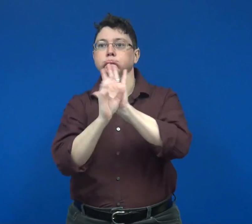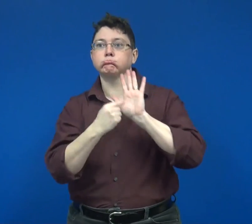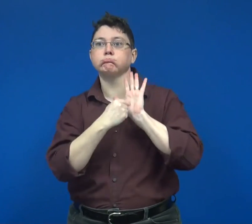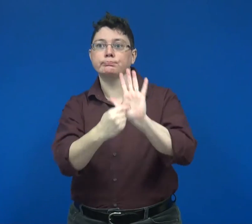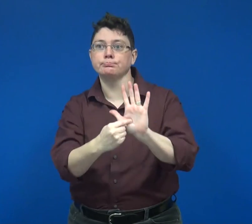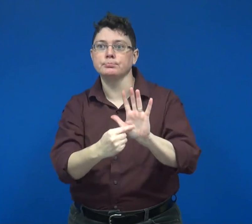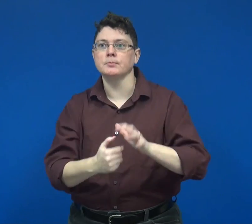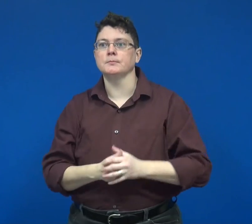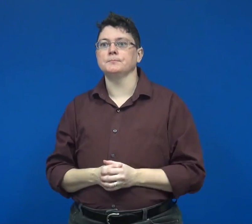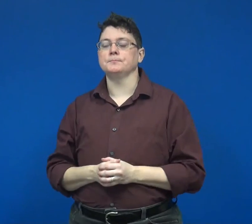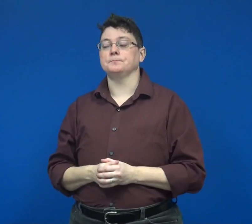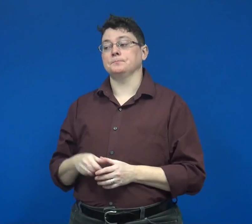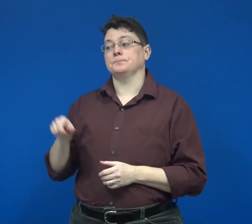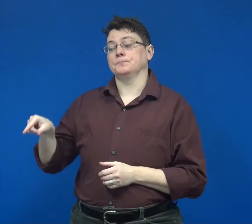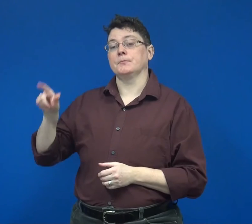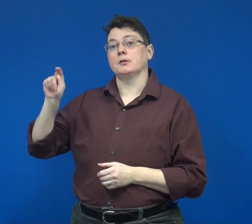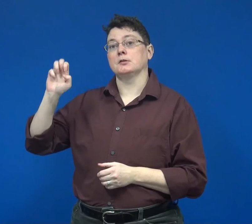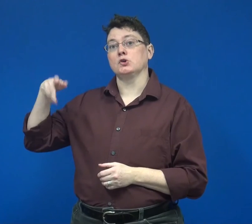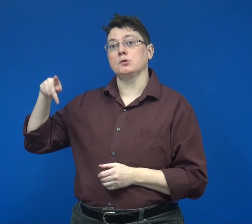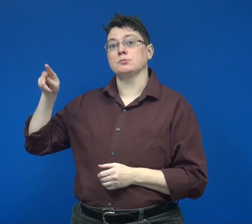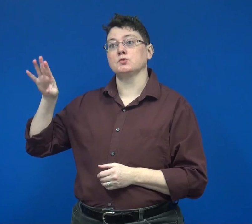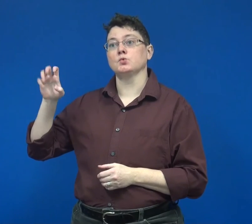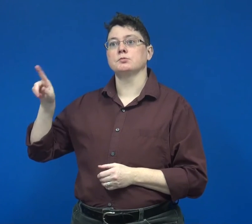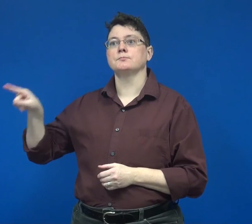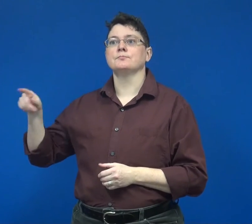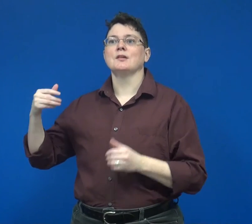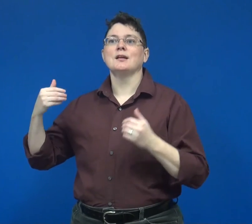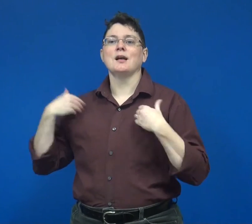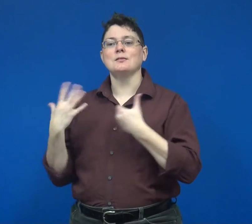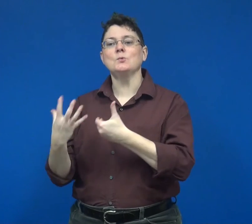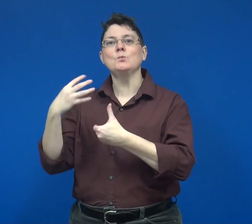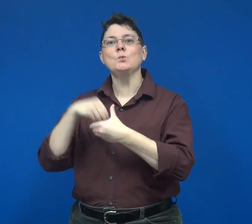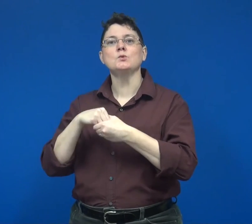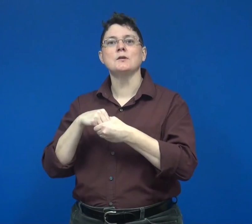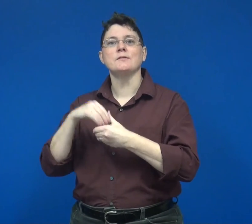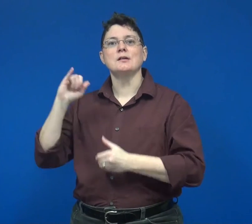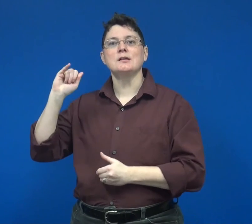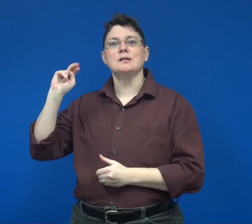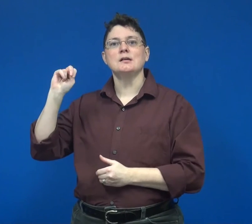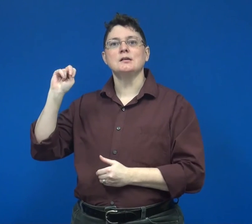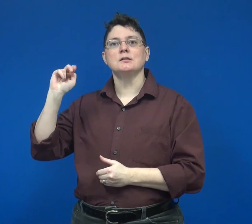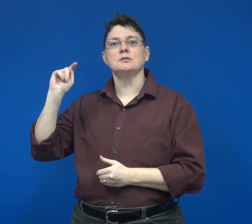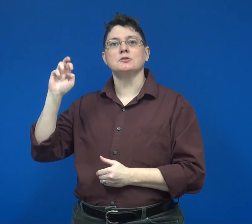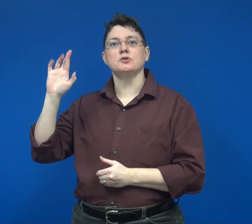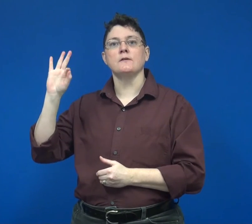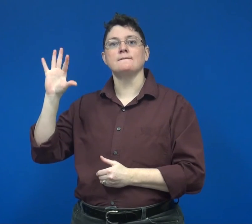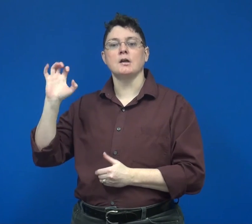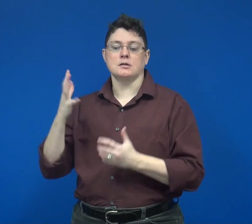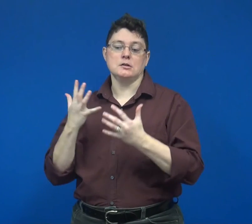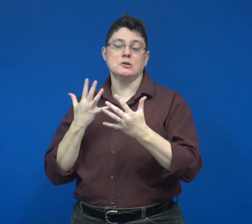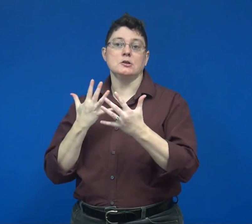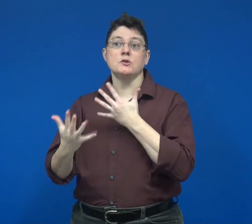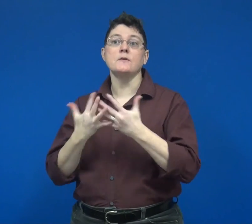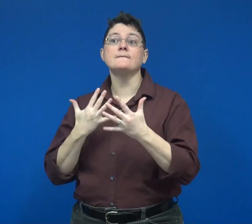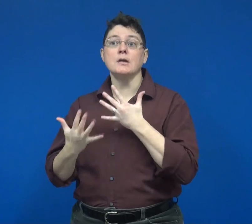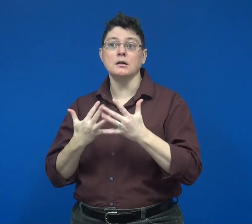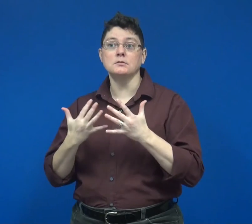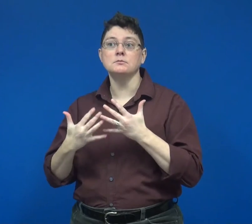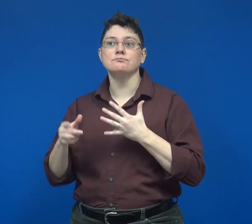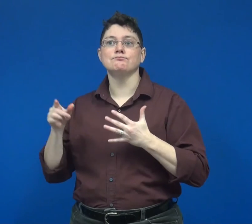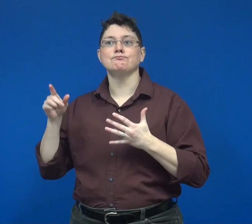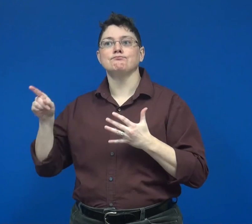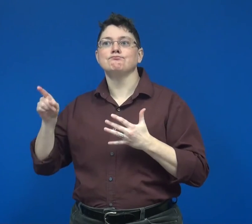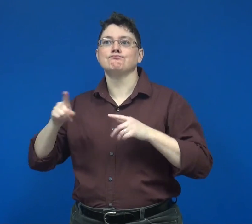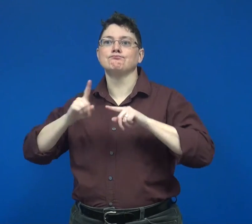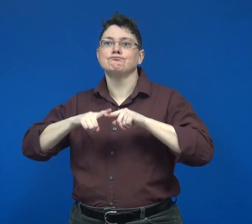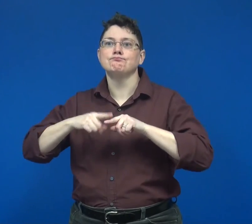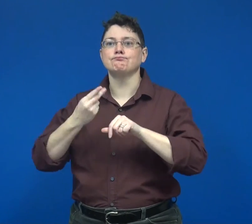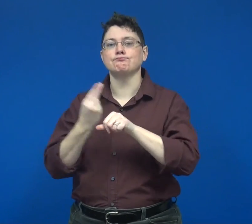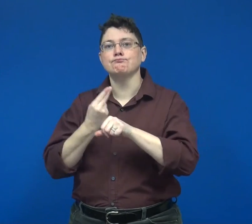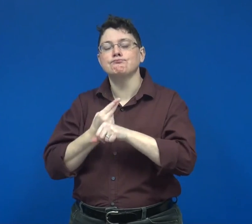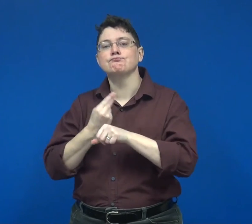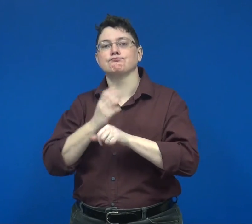TerpTube has an inclusive interface that relies on the use of graphics